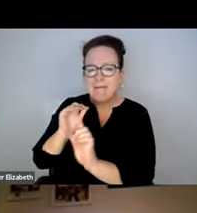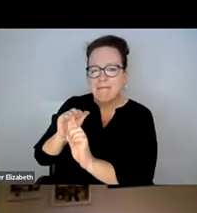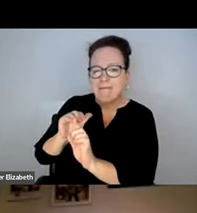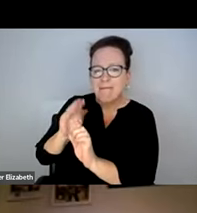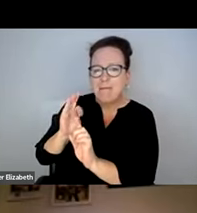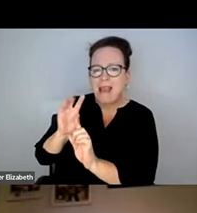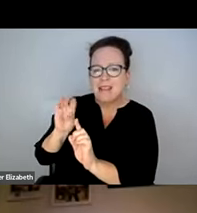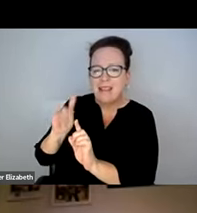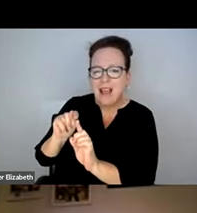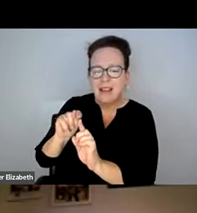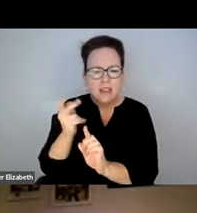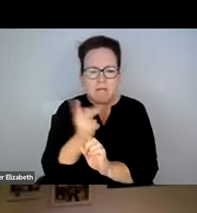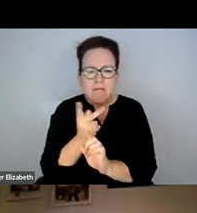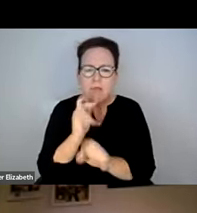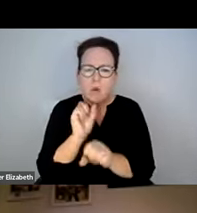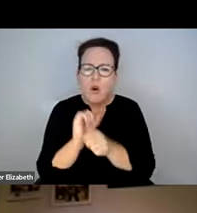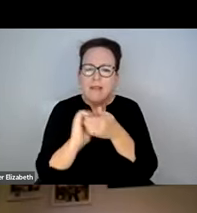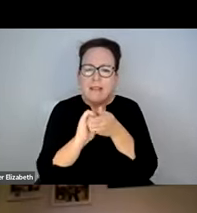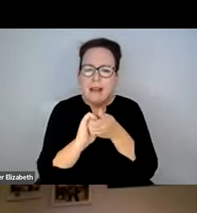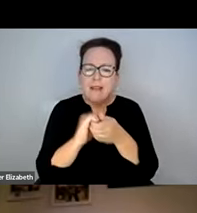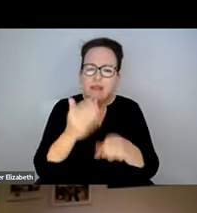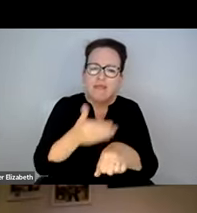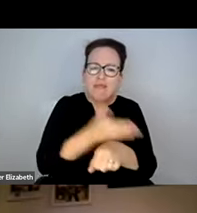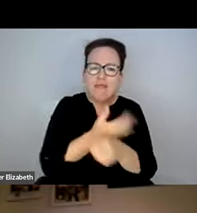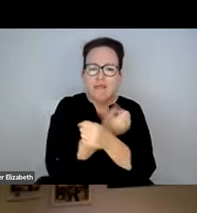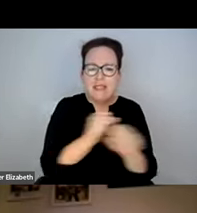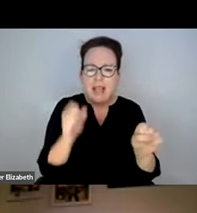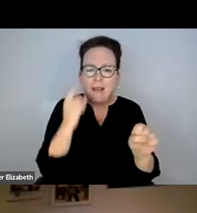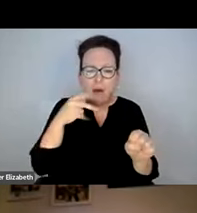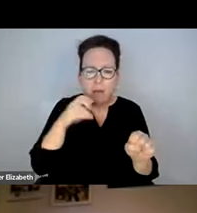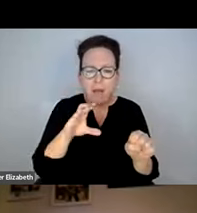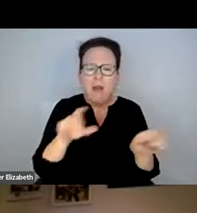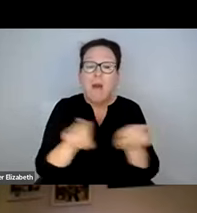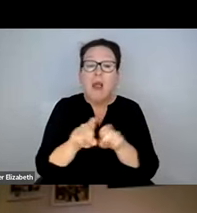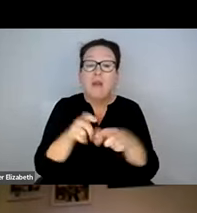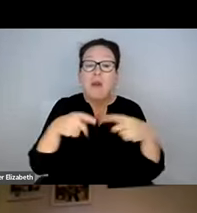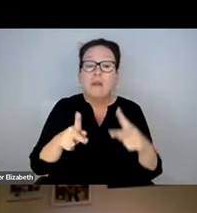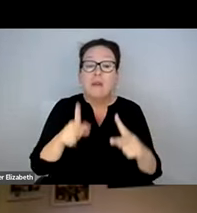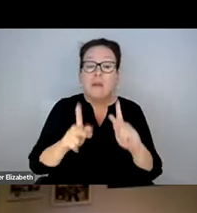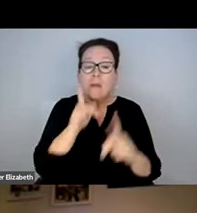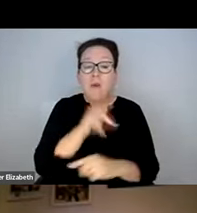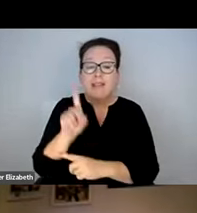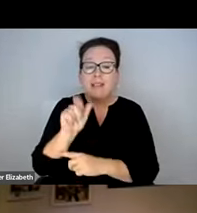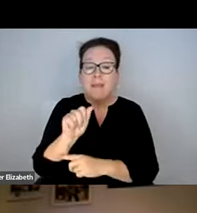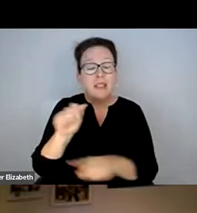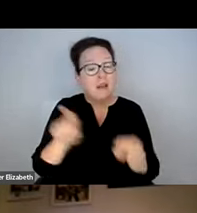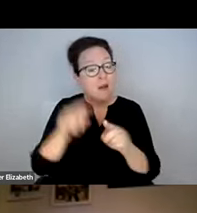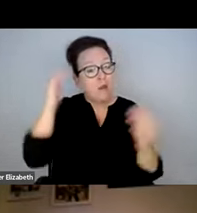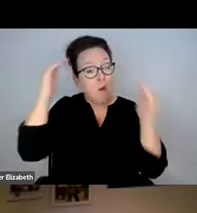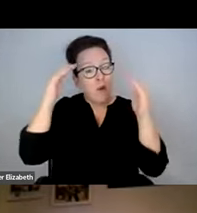ASK THE MBTA AND MASSDOT AND MUNICIPALITIES TO WORK TOGETHER TO MAXIMIZE ACCESSIBILITY AND SAFETY OF THE PUBLIC. AND ALLOW PEOPLE WITH